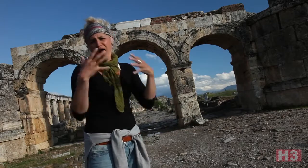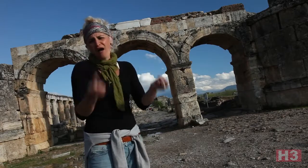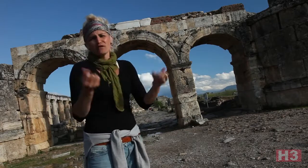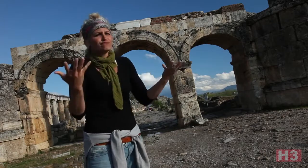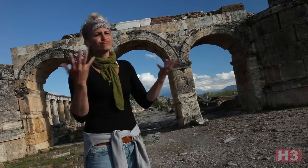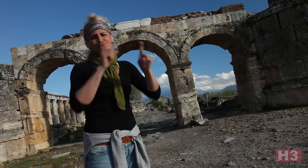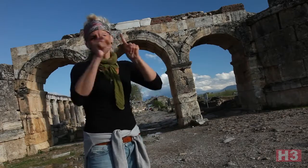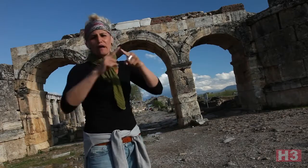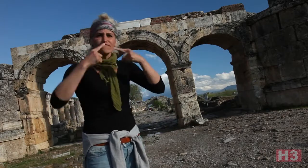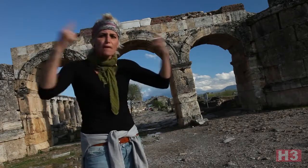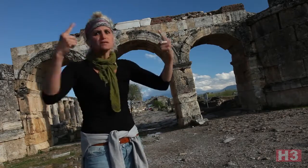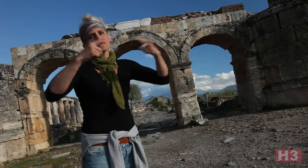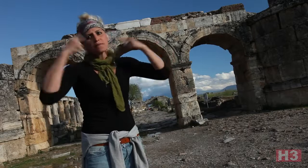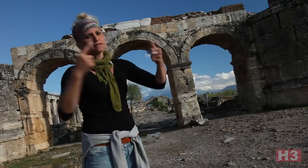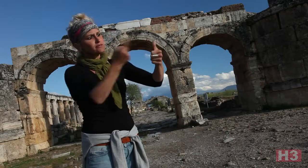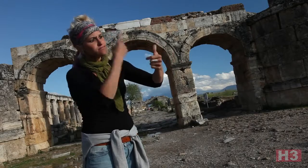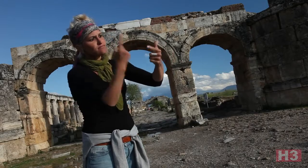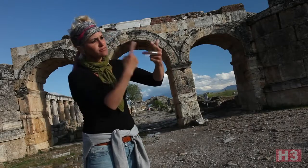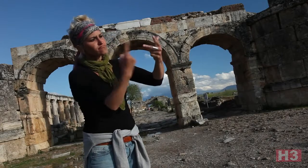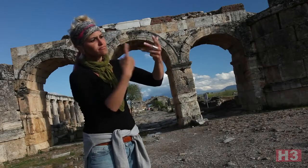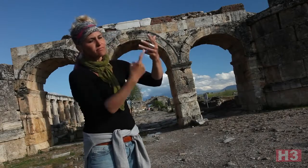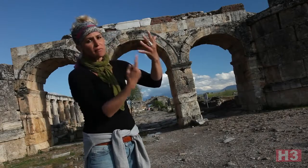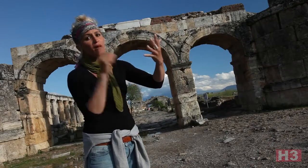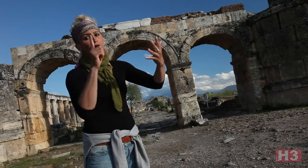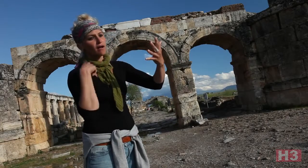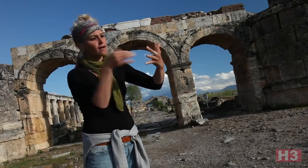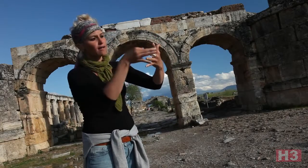The city is famous for many things.